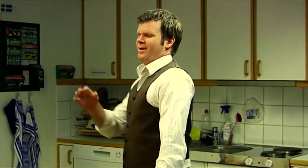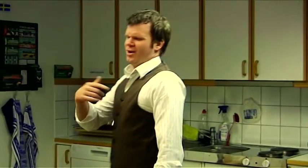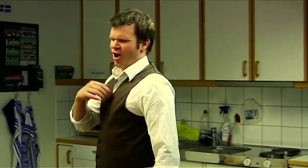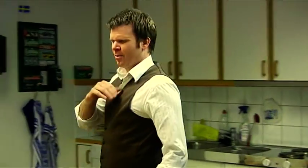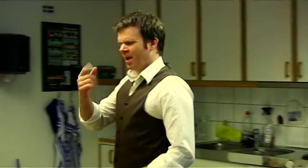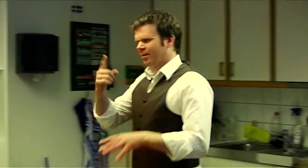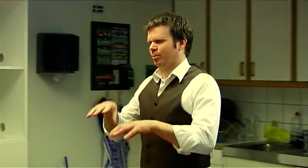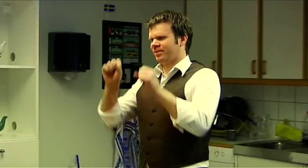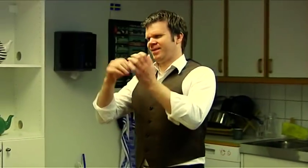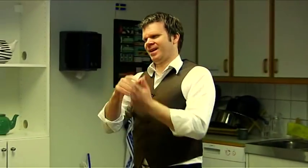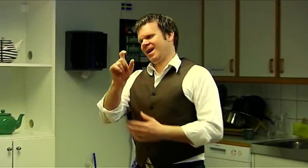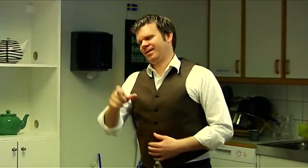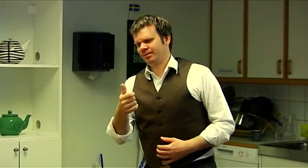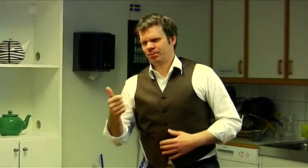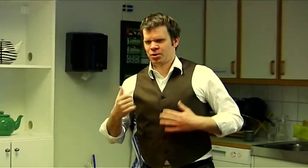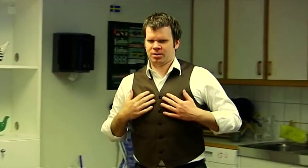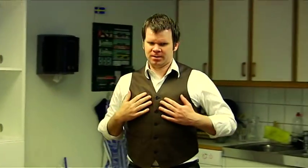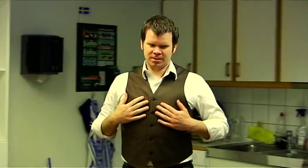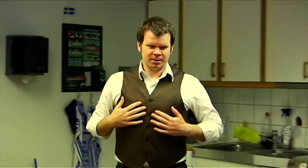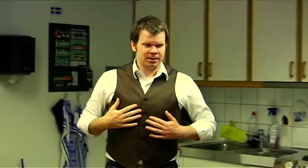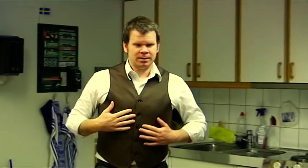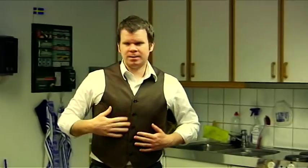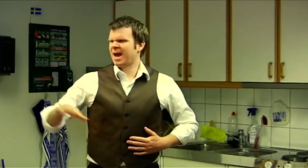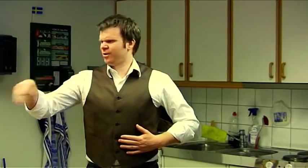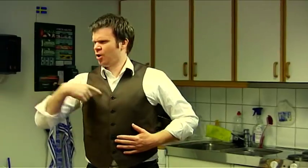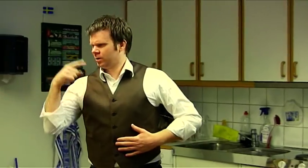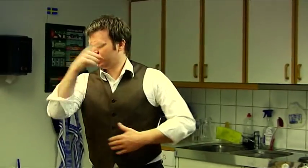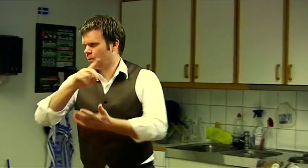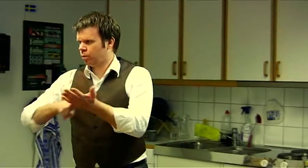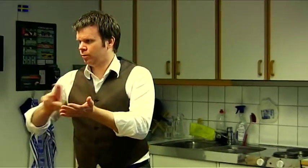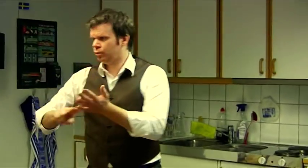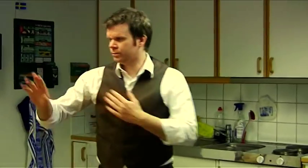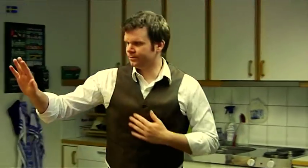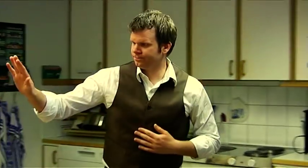It's just that I've got an assignment for her. I'll go to my office.